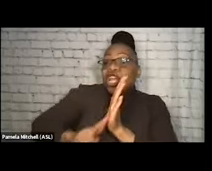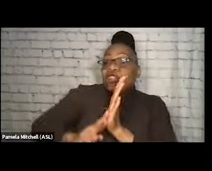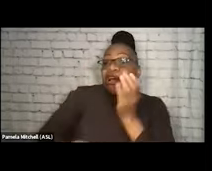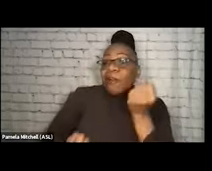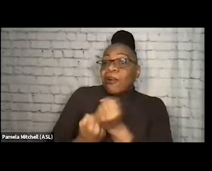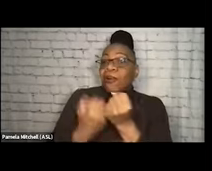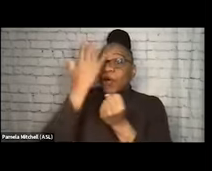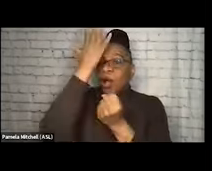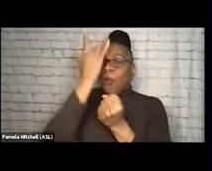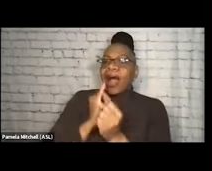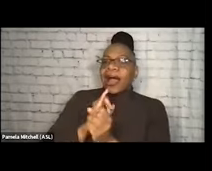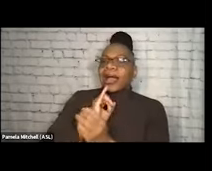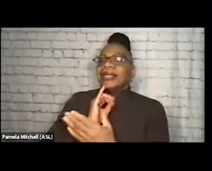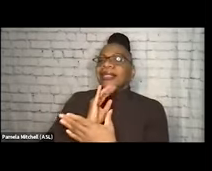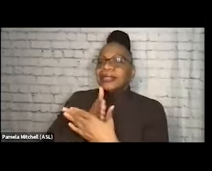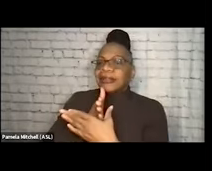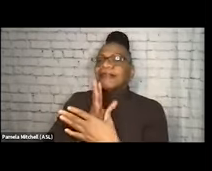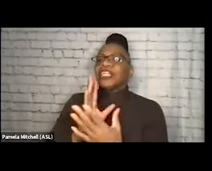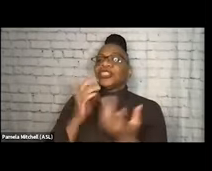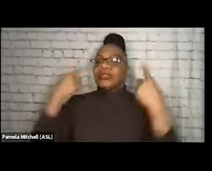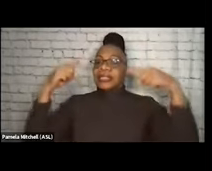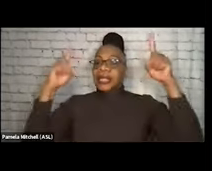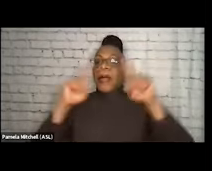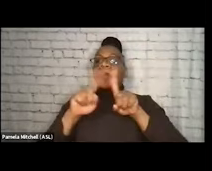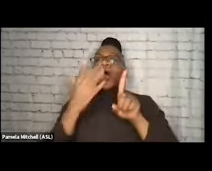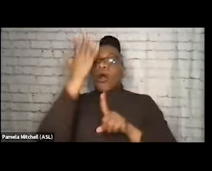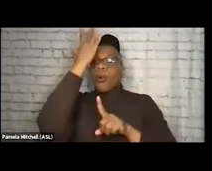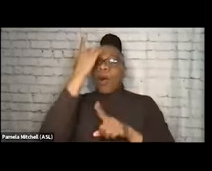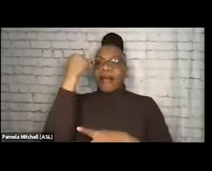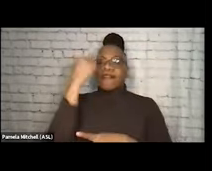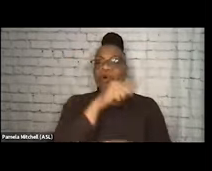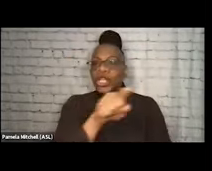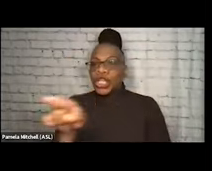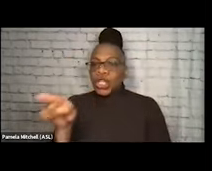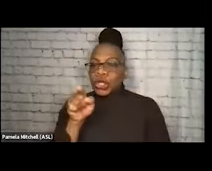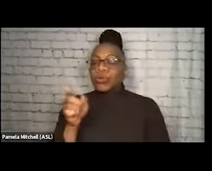But why, like, for you as a service provider, why should you buy in?